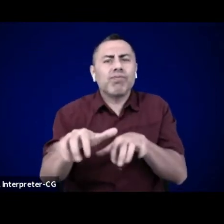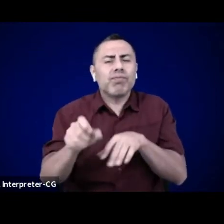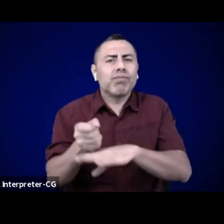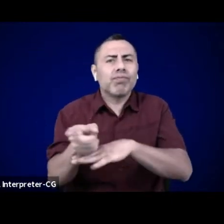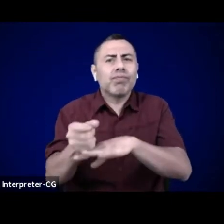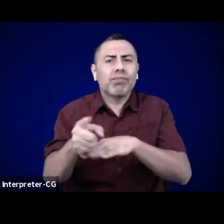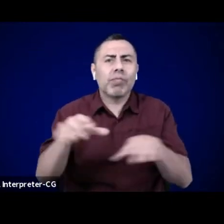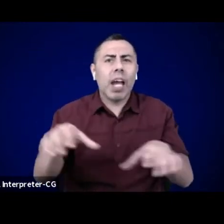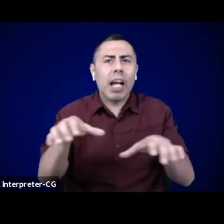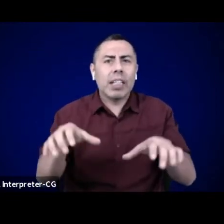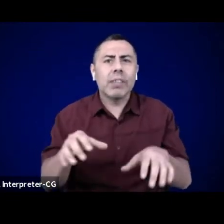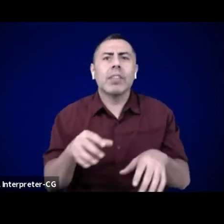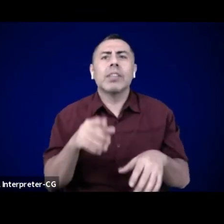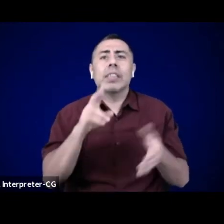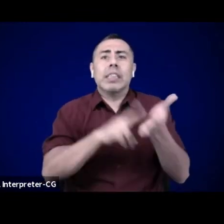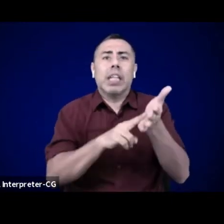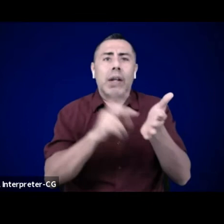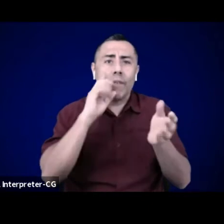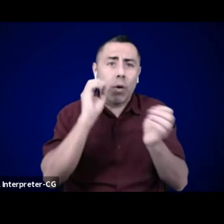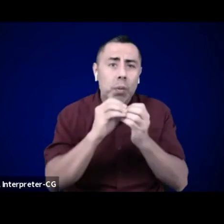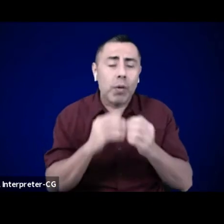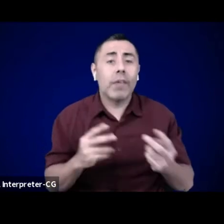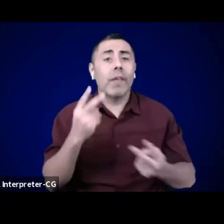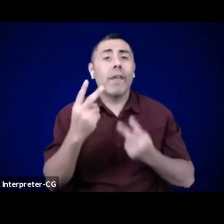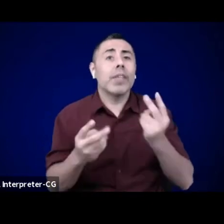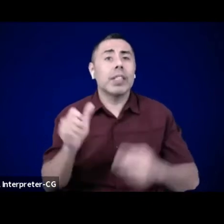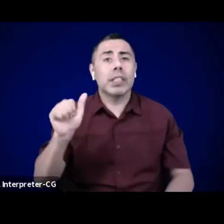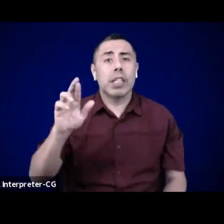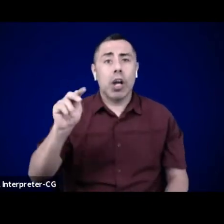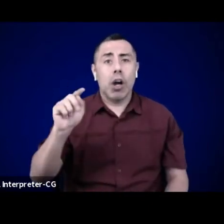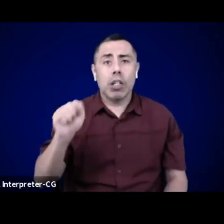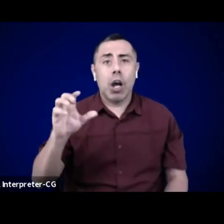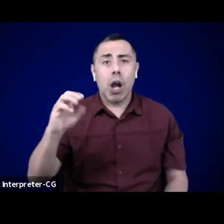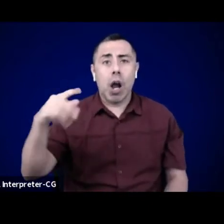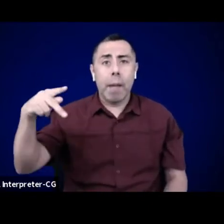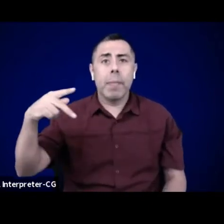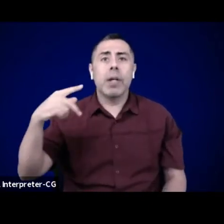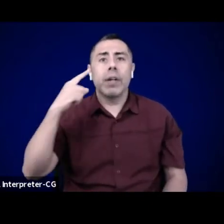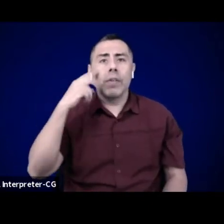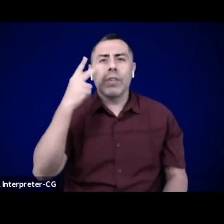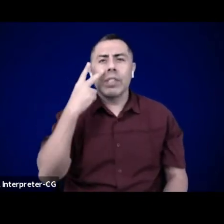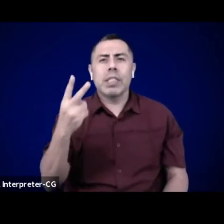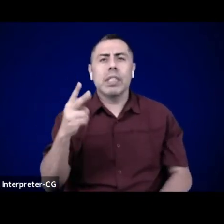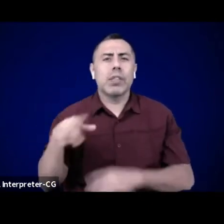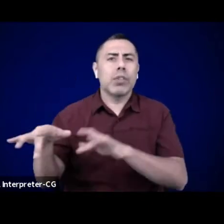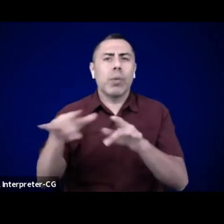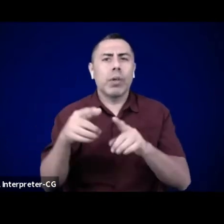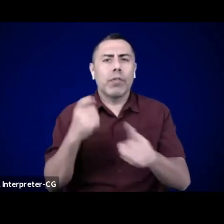and to read the report that Nati and I got to write and synthesize from interviews with 100 people.